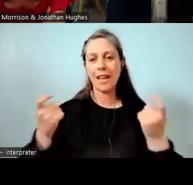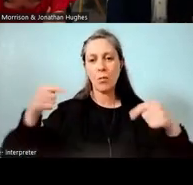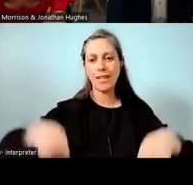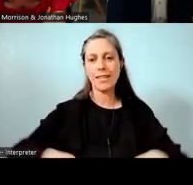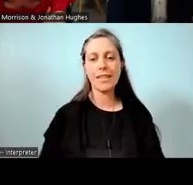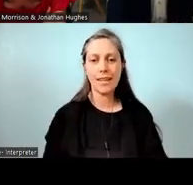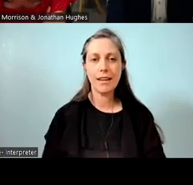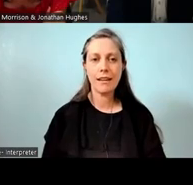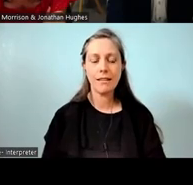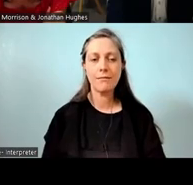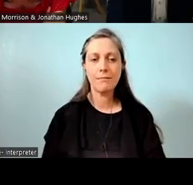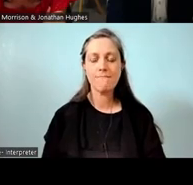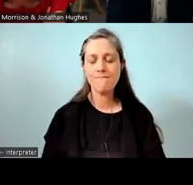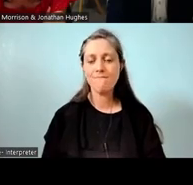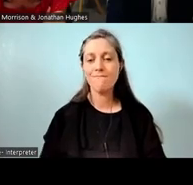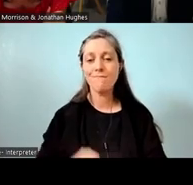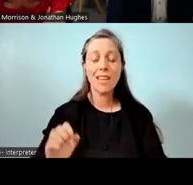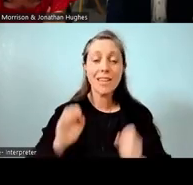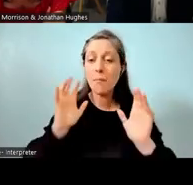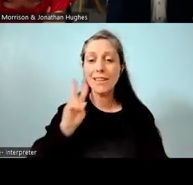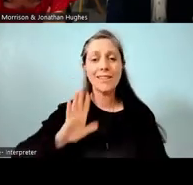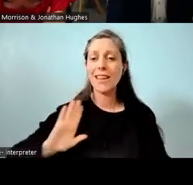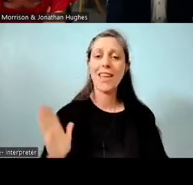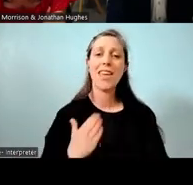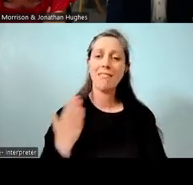and it's just amazing to see everyone express their culture.